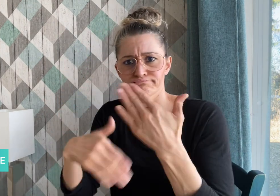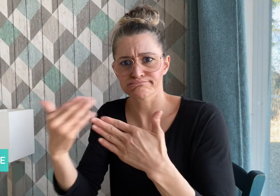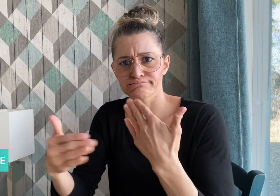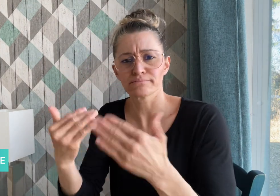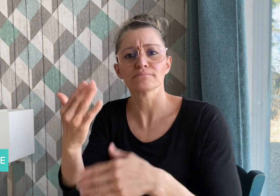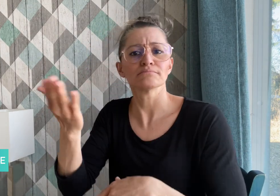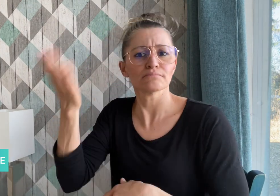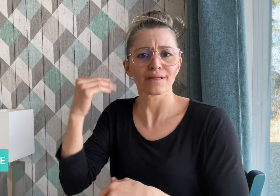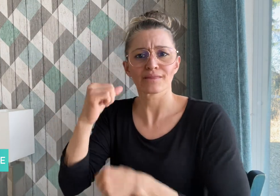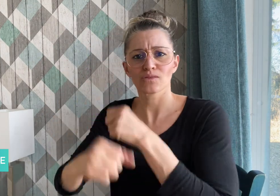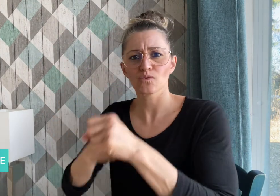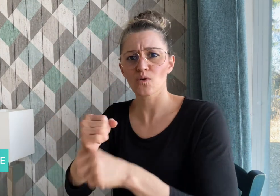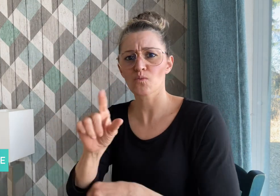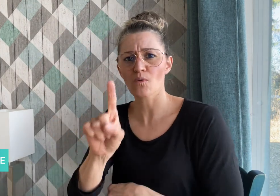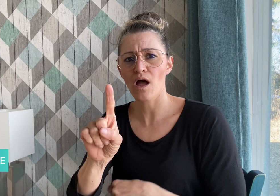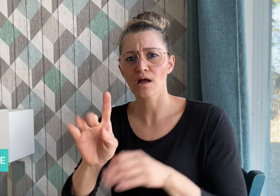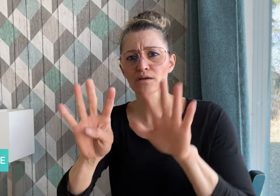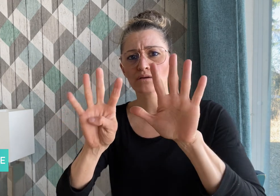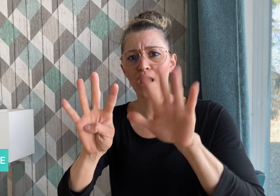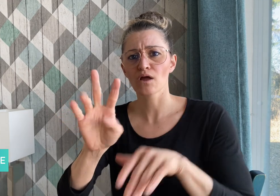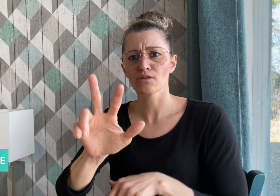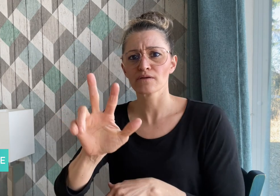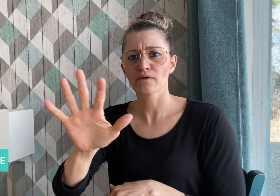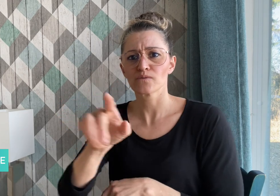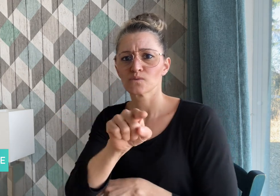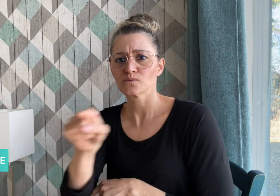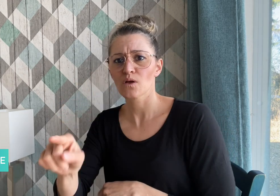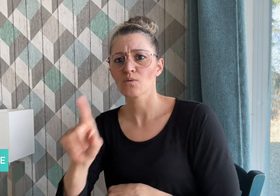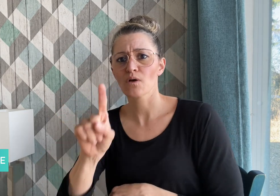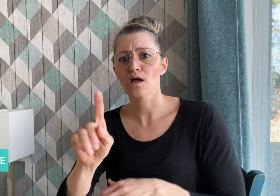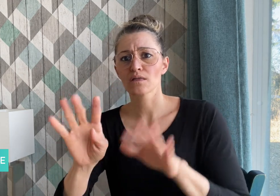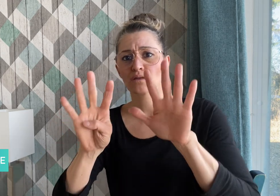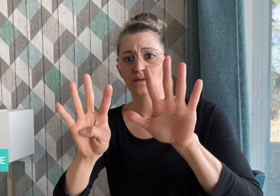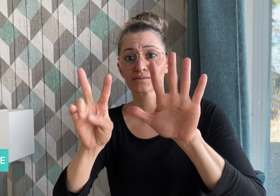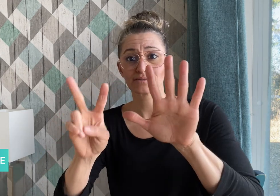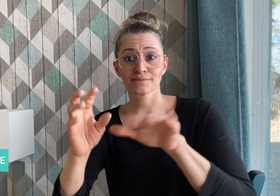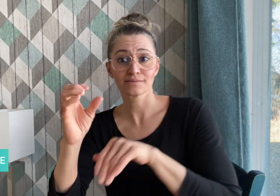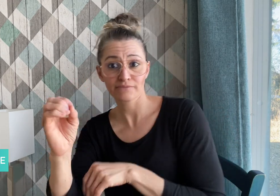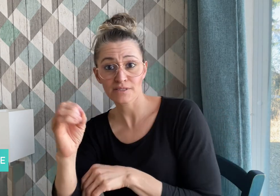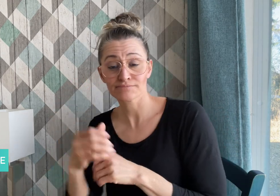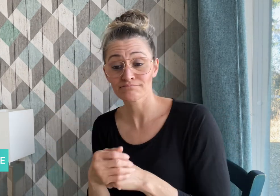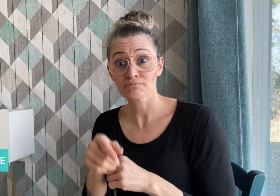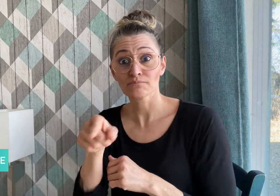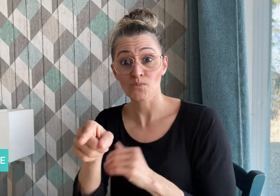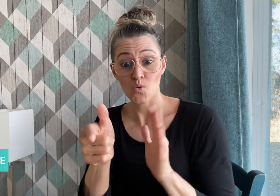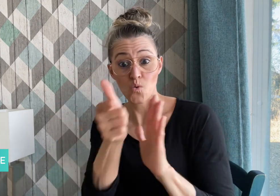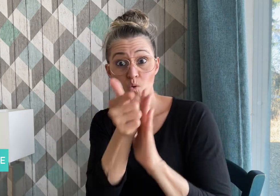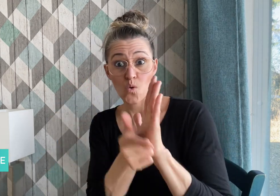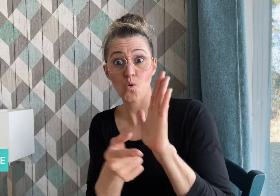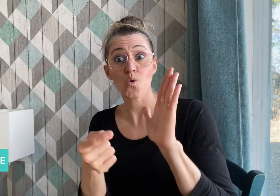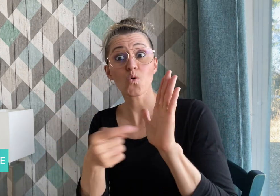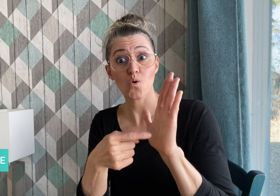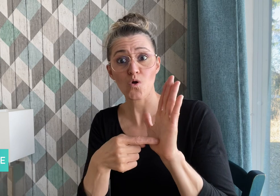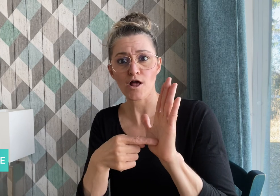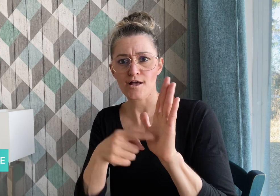1935 to 1970. The law authorized forced sterilization